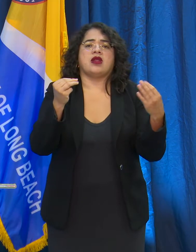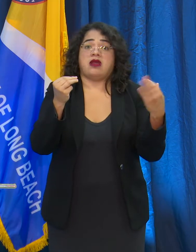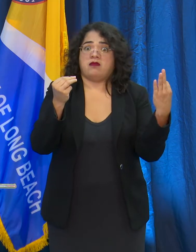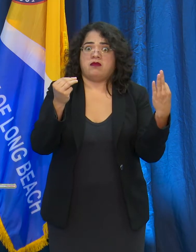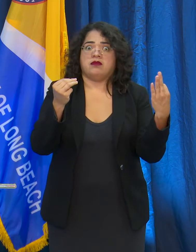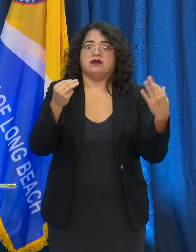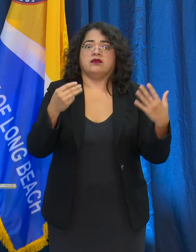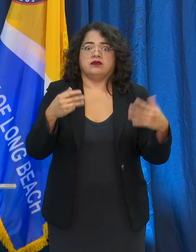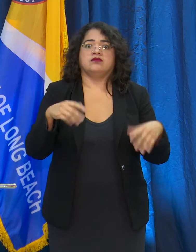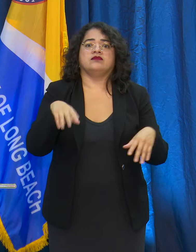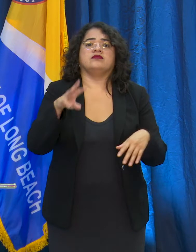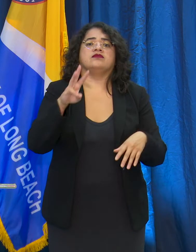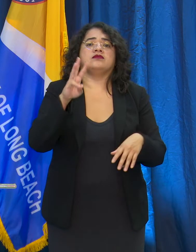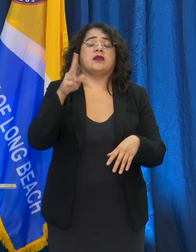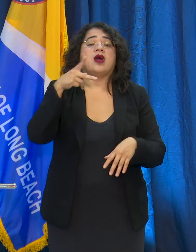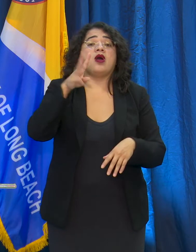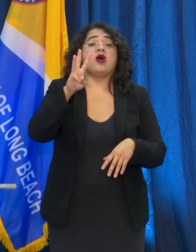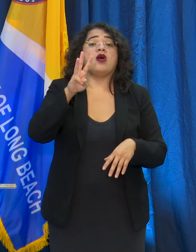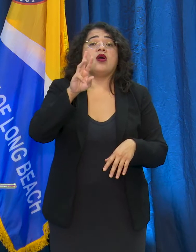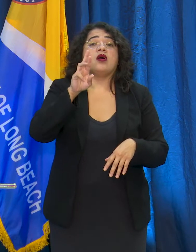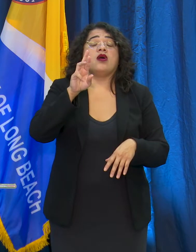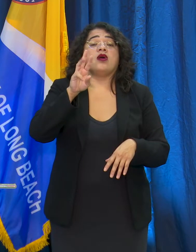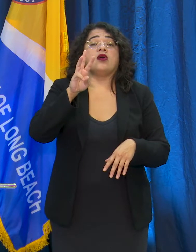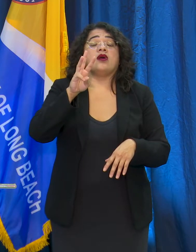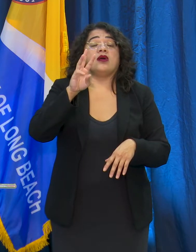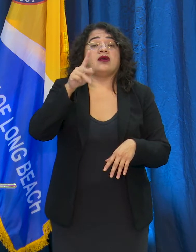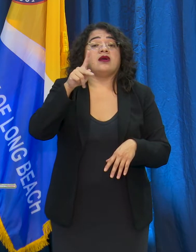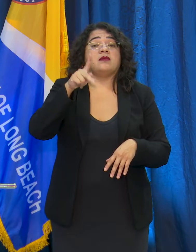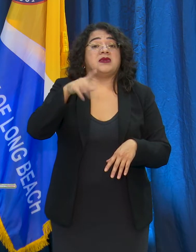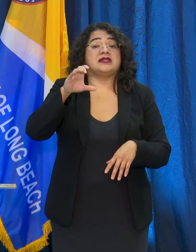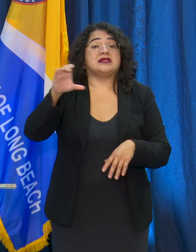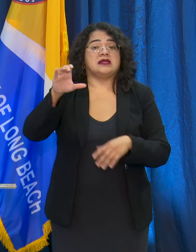Individuals can also receive COVID-19 testing through their healthcare provider.